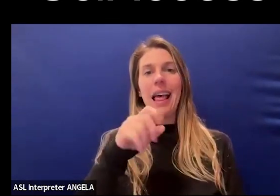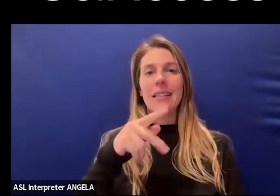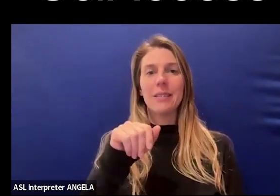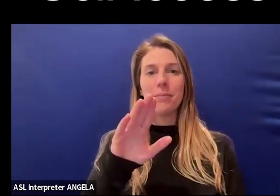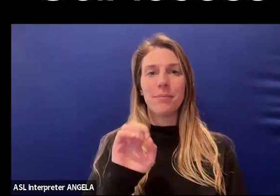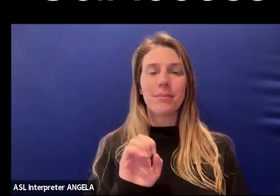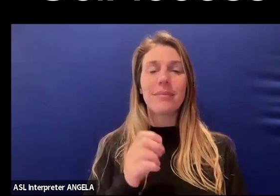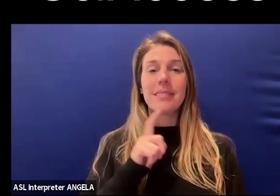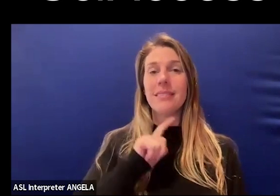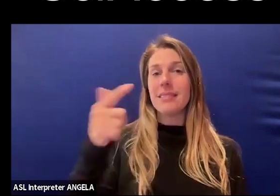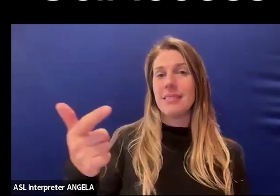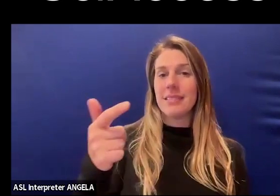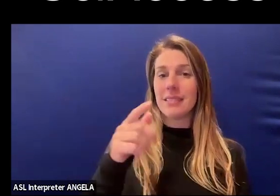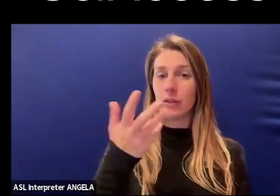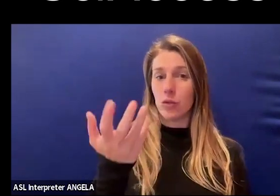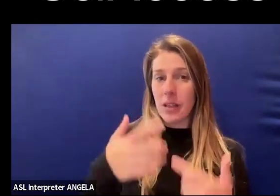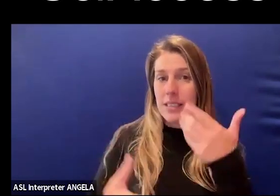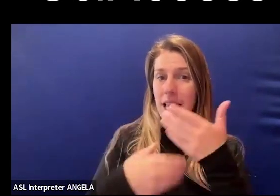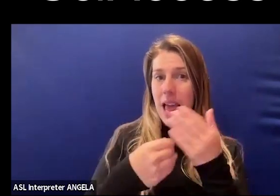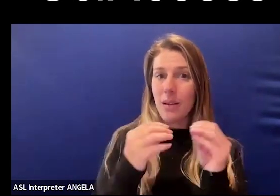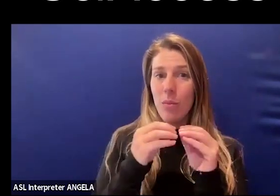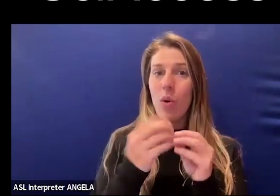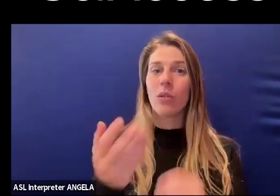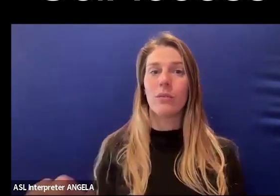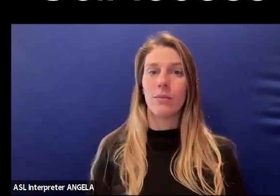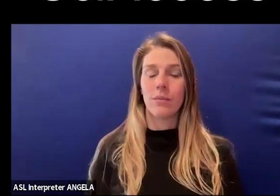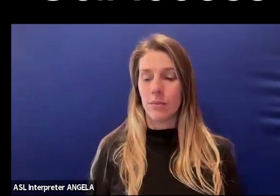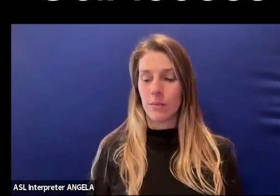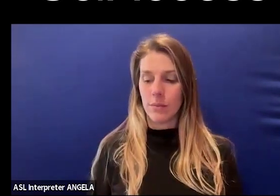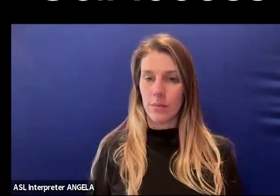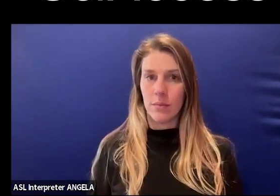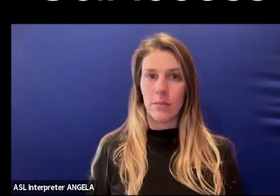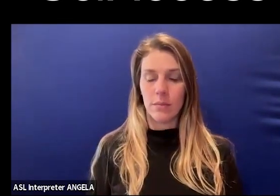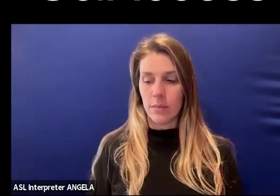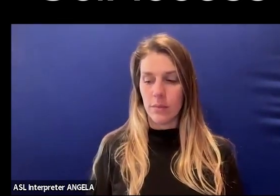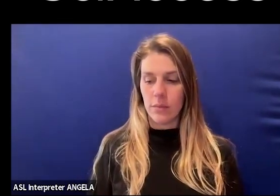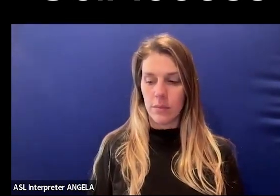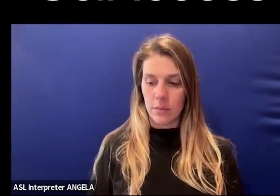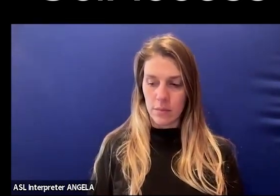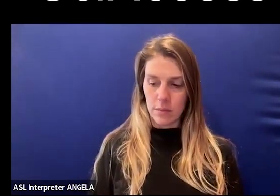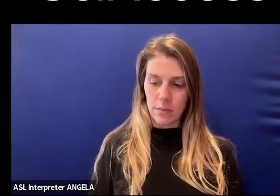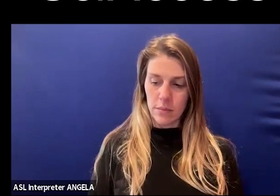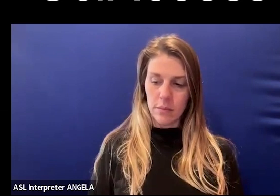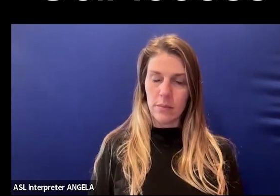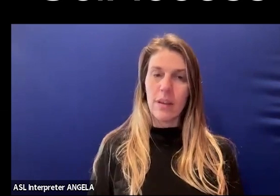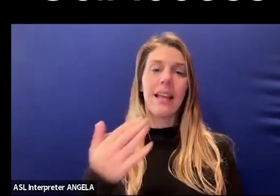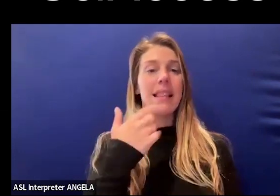I'll pass it back to you Lisette if you want to add more about that. Sure, thank you, Daniel. This is Lisette speaking.